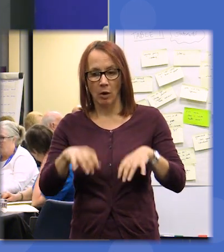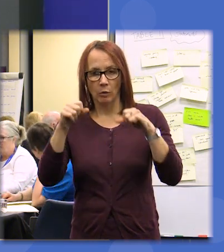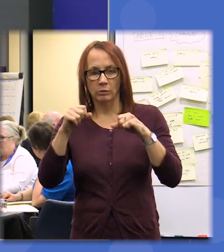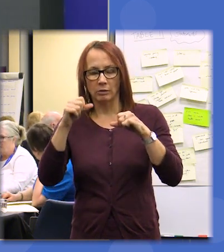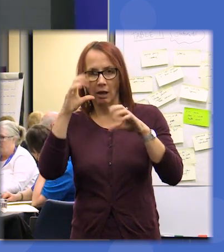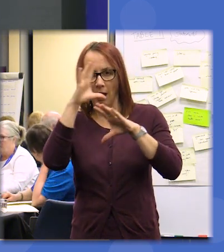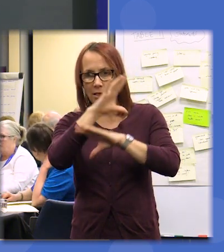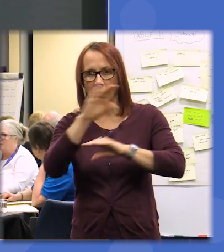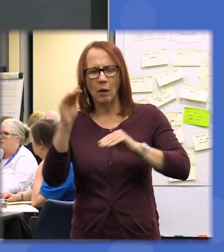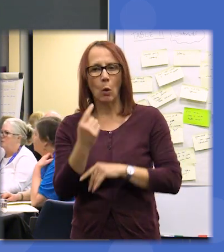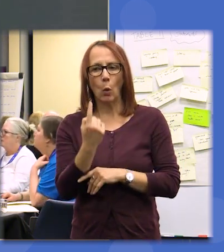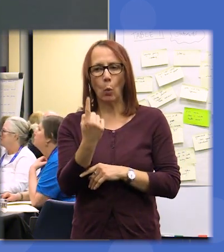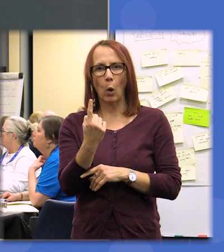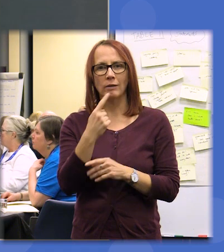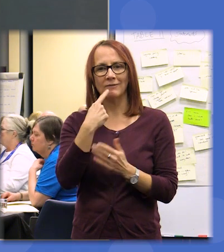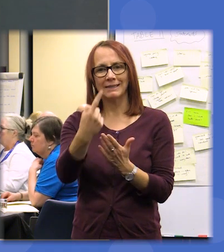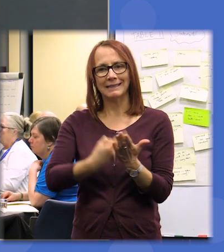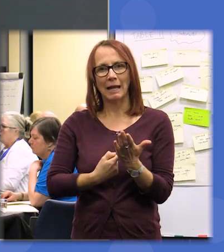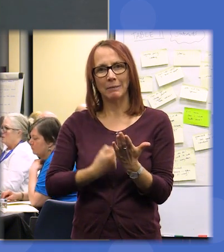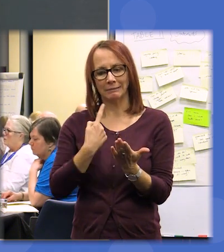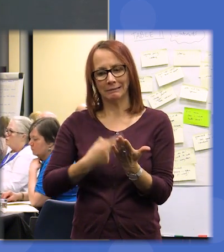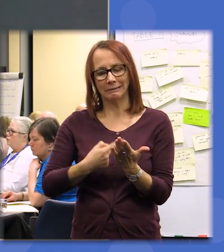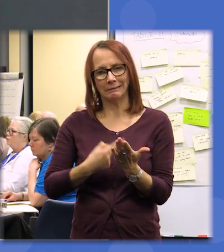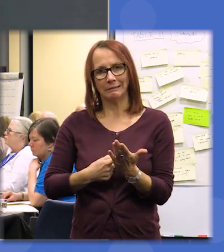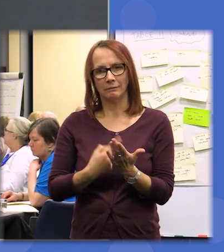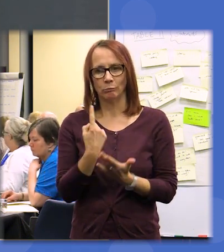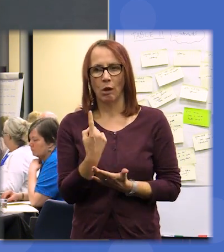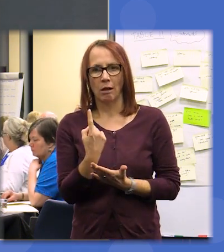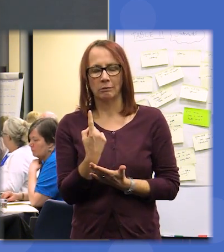this statements has come up over the session that we started yesterday so